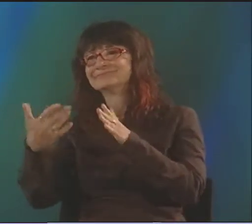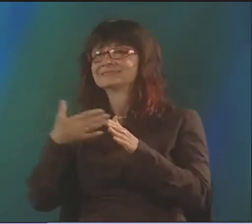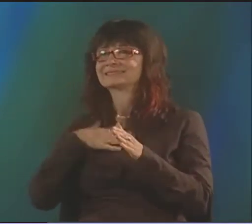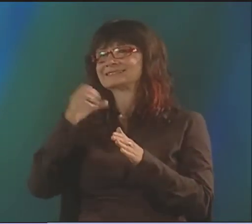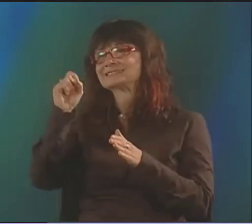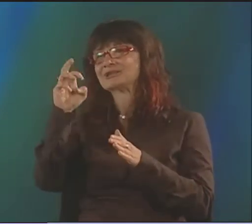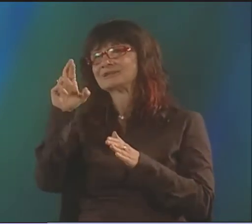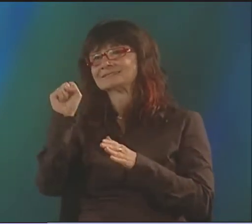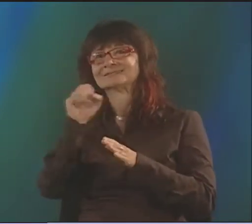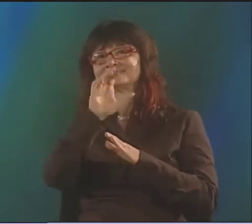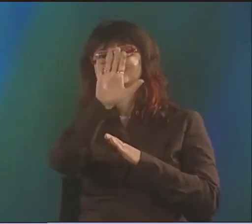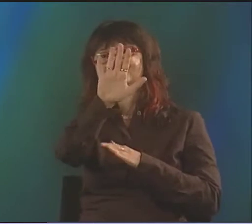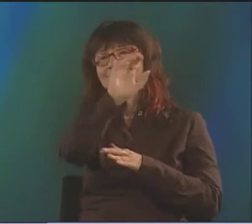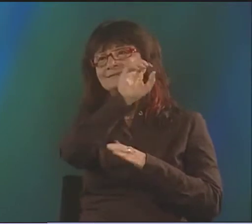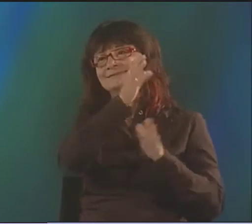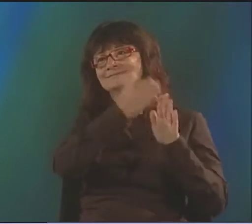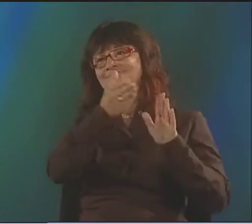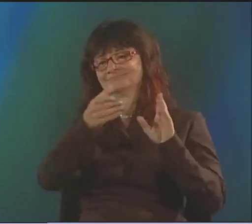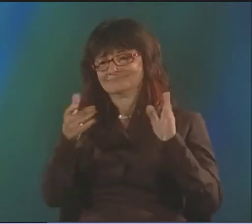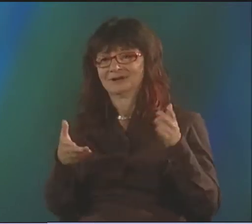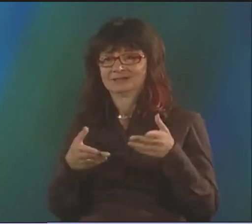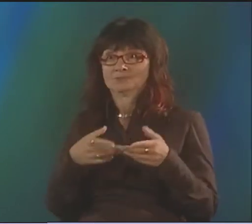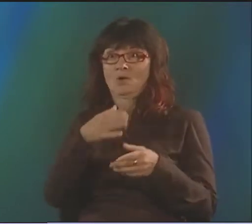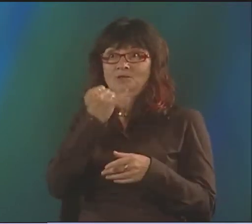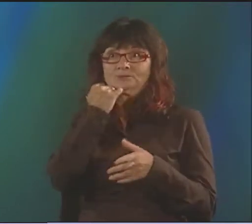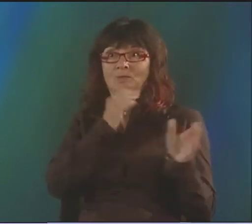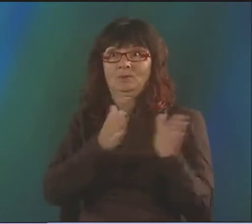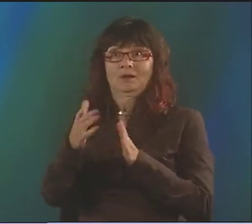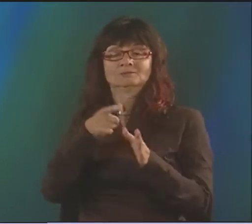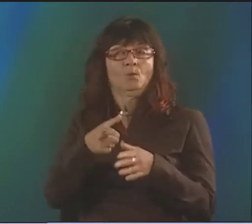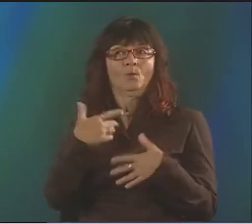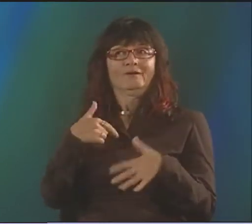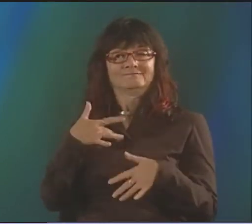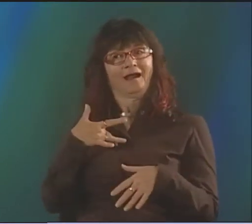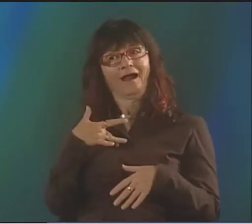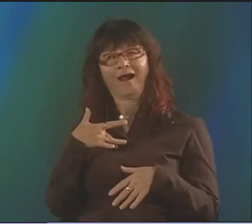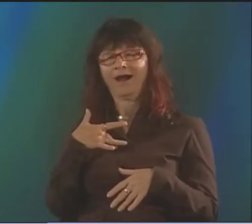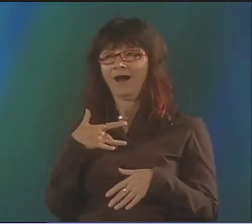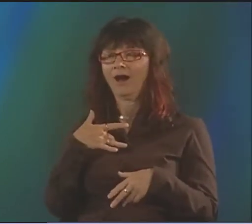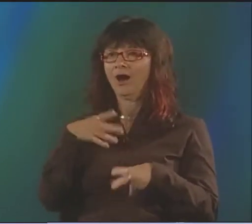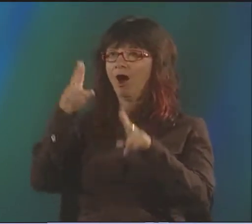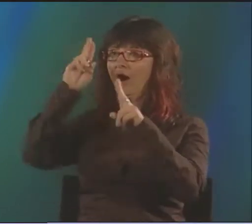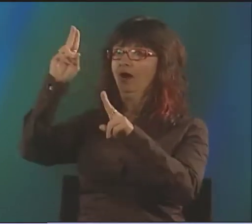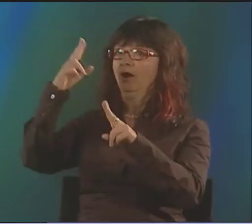IN THIS BOOK, PUT IN LIKE A SERIES. AND JIM ORGANIZED THIS.